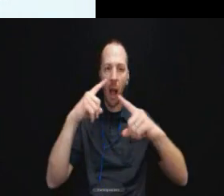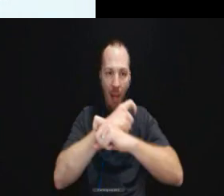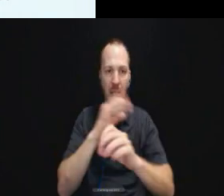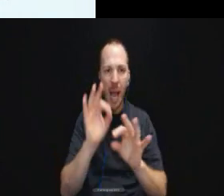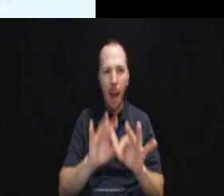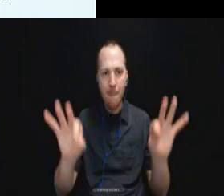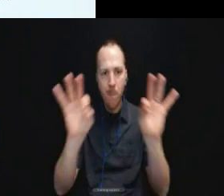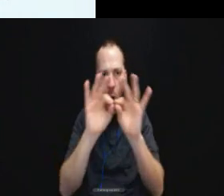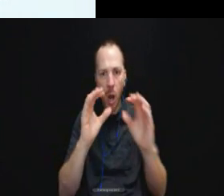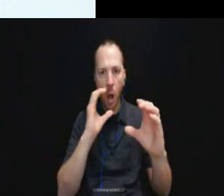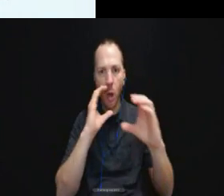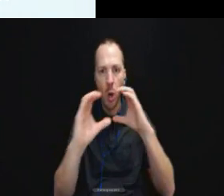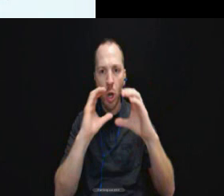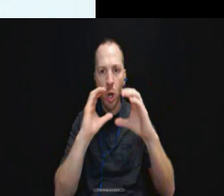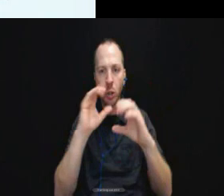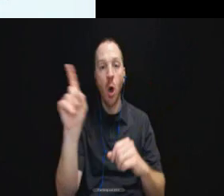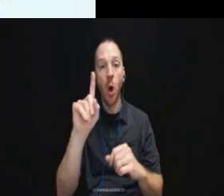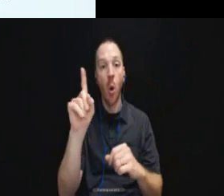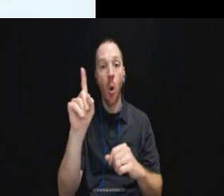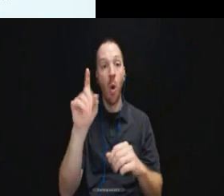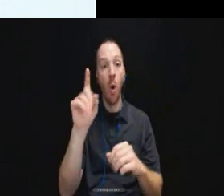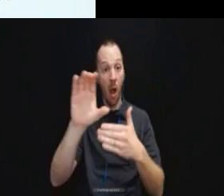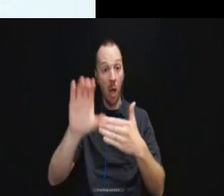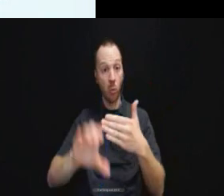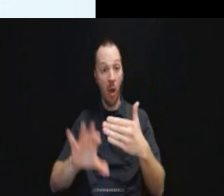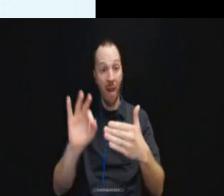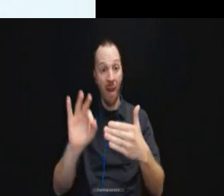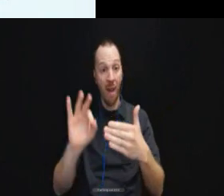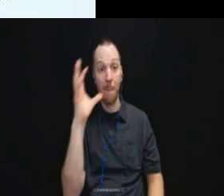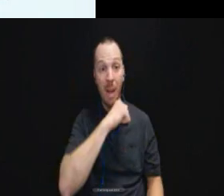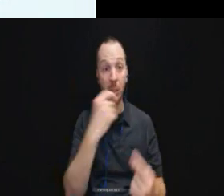where the consequences of missing these communications are really serious repercussions.